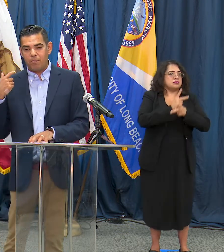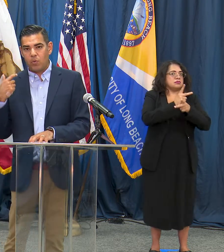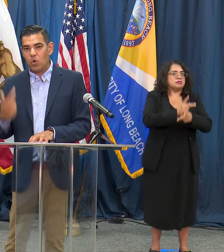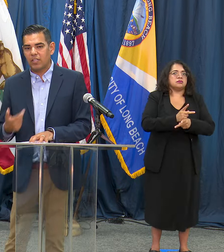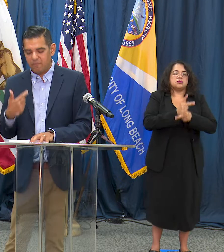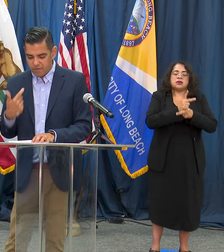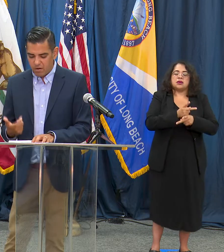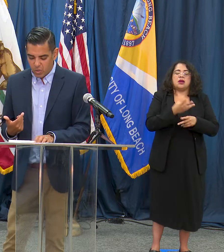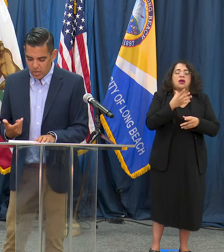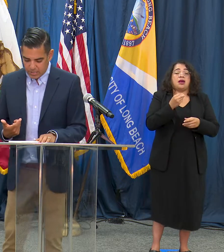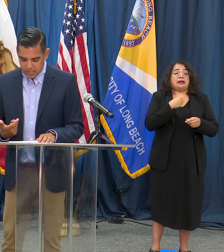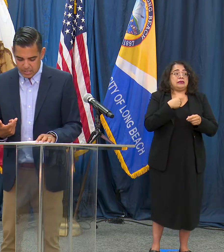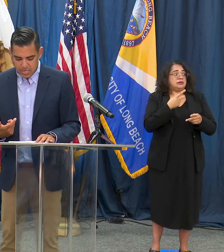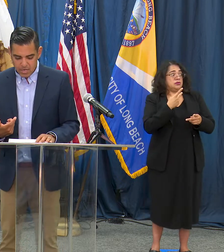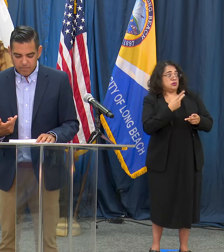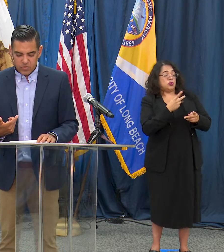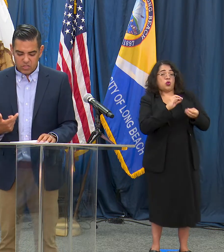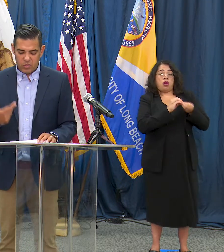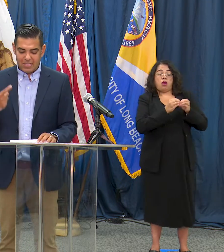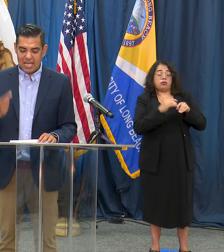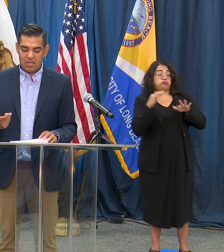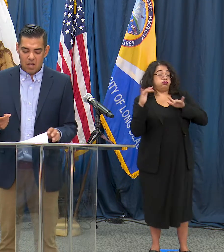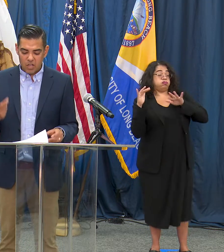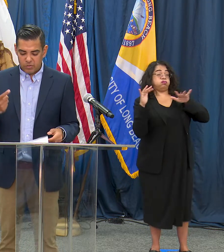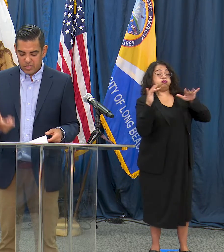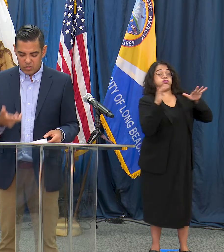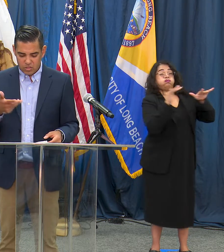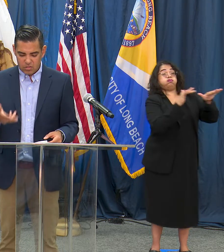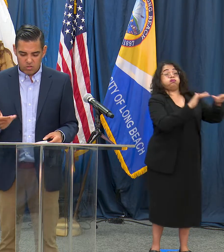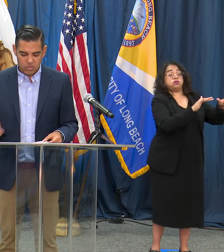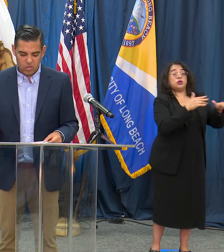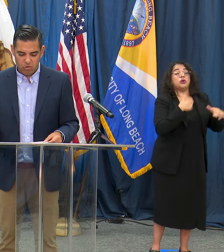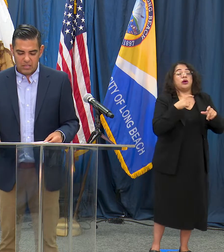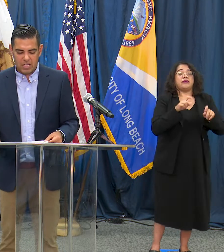poorly, very quick and so again hospitalizations, you see the right there